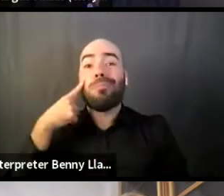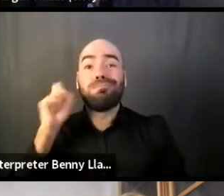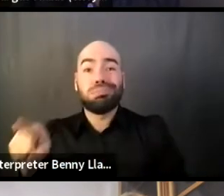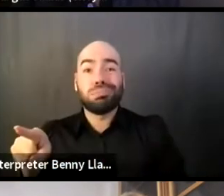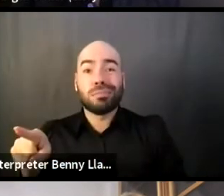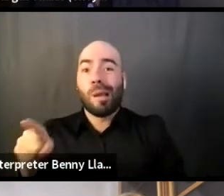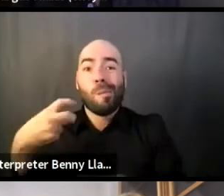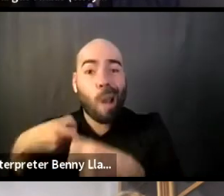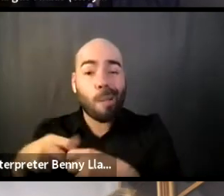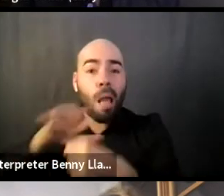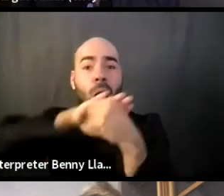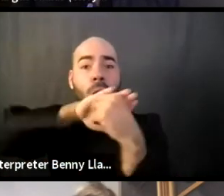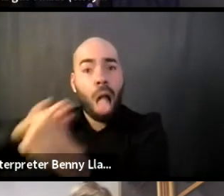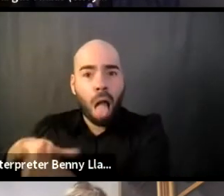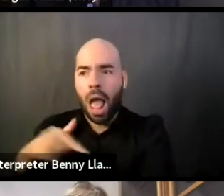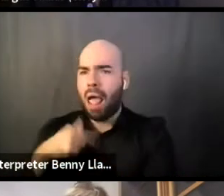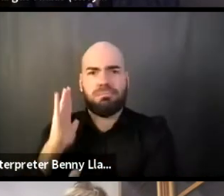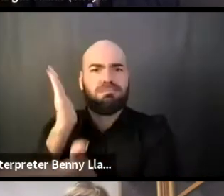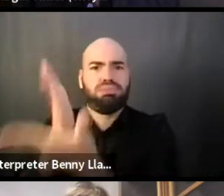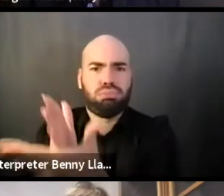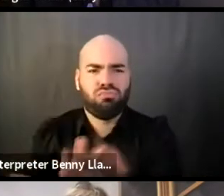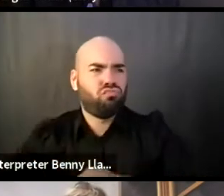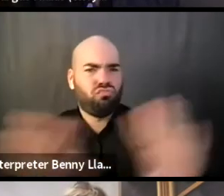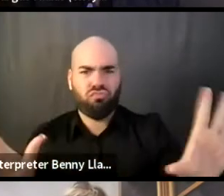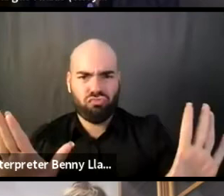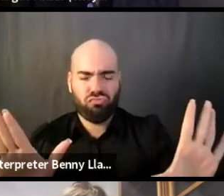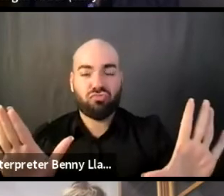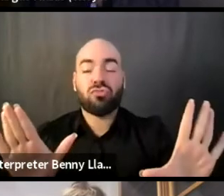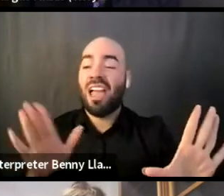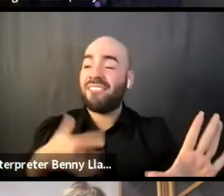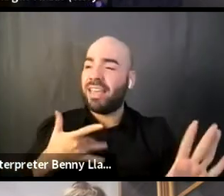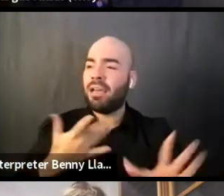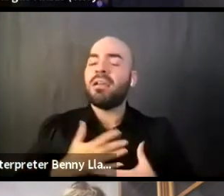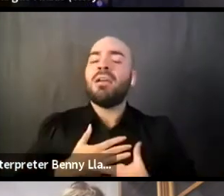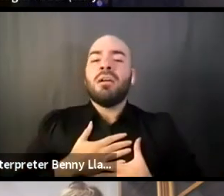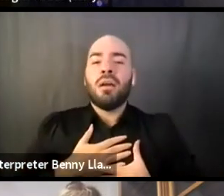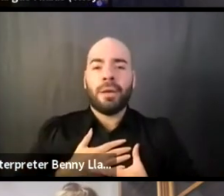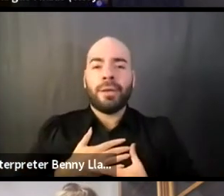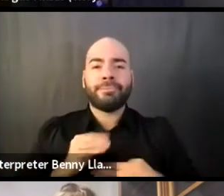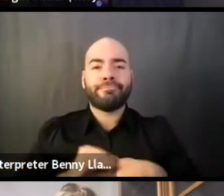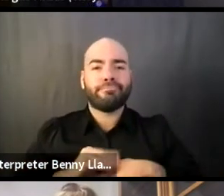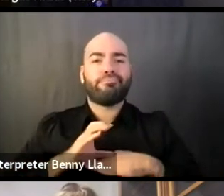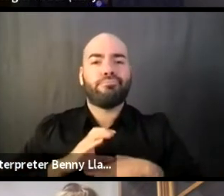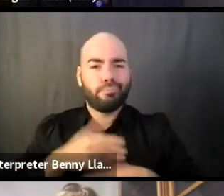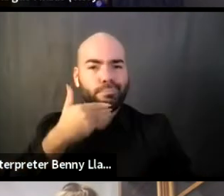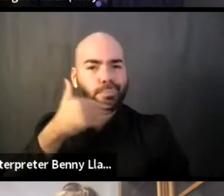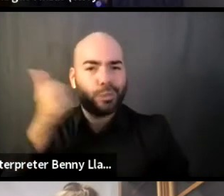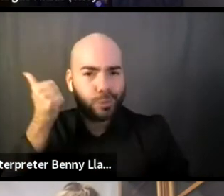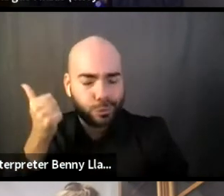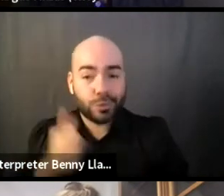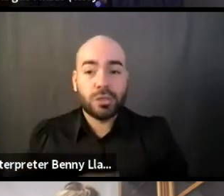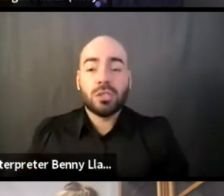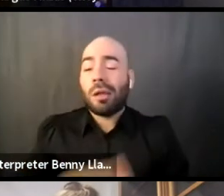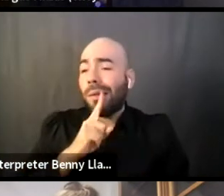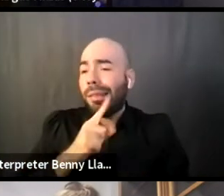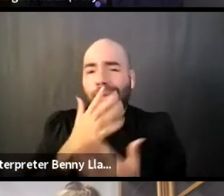and challenging, but always ultimately rewarding. And I really wanna thank all of you on this panel